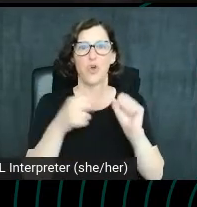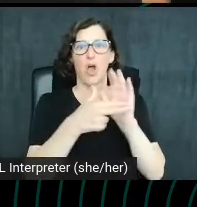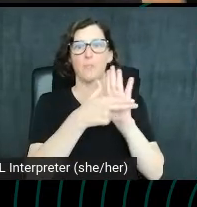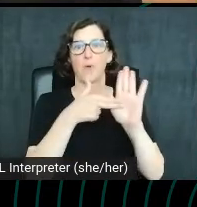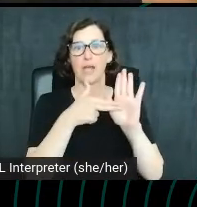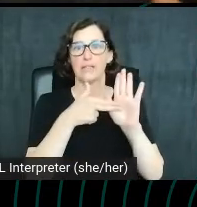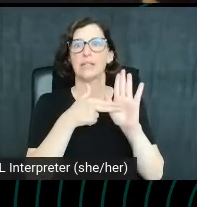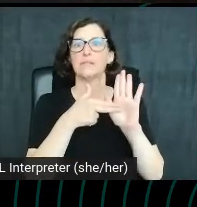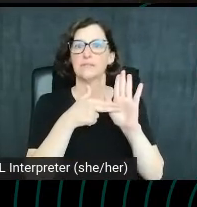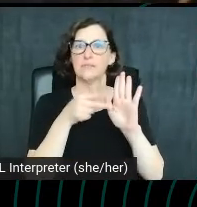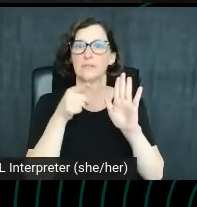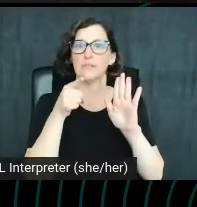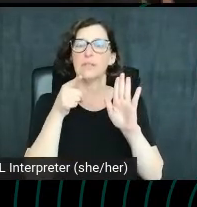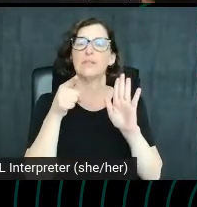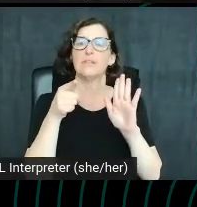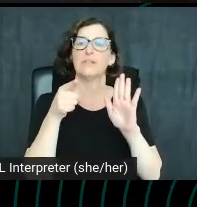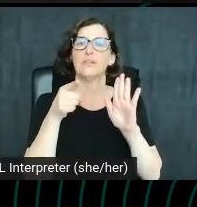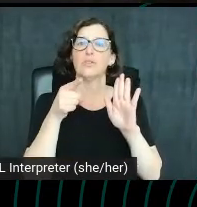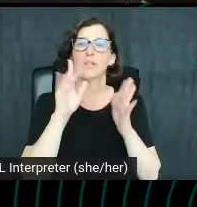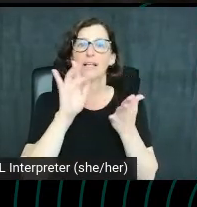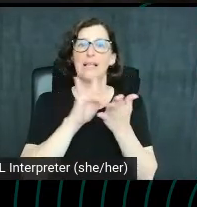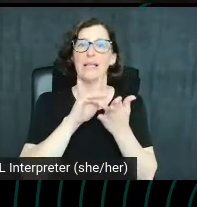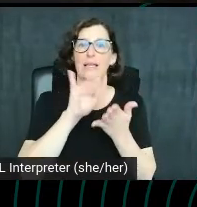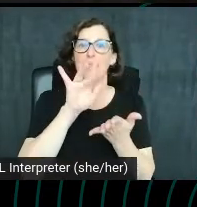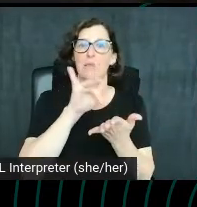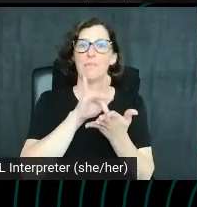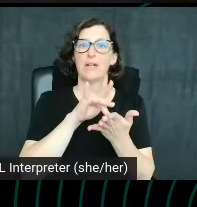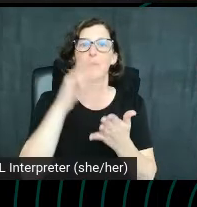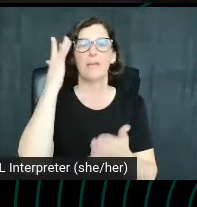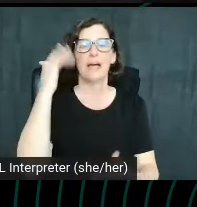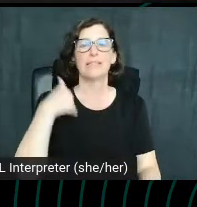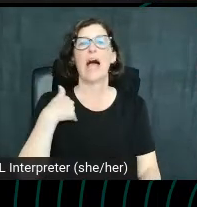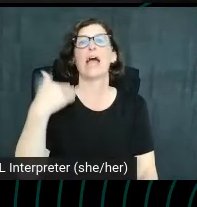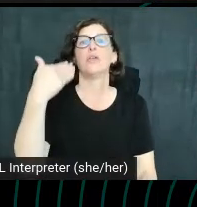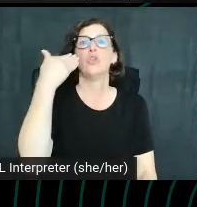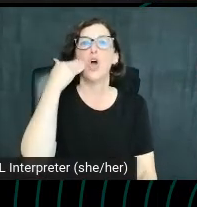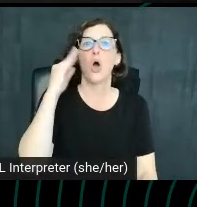Here I'm instantly wanna click on the middle because I'm familiar with his branding.